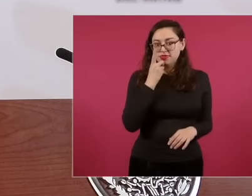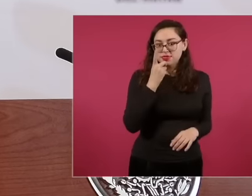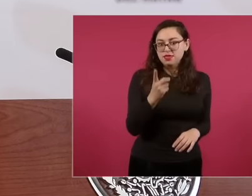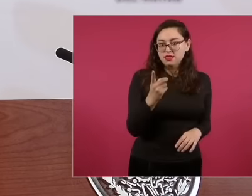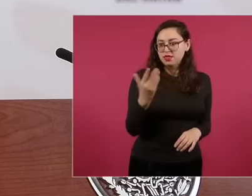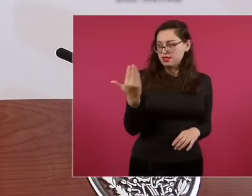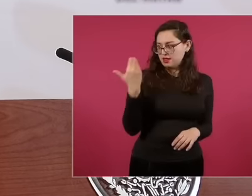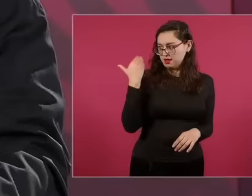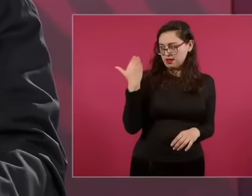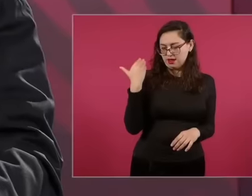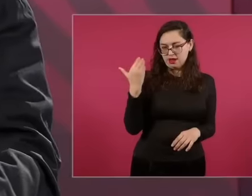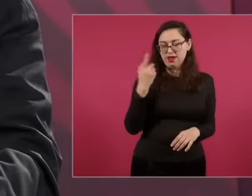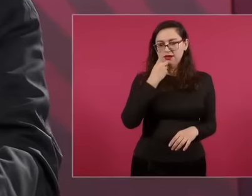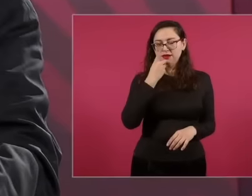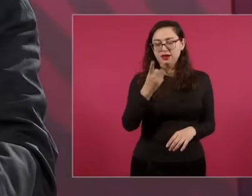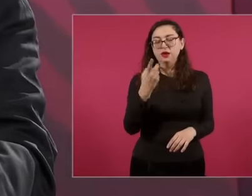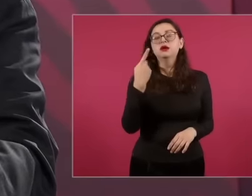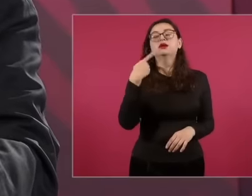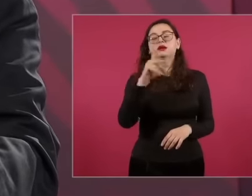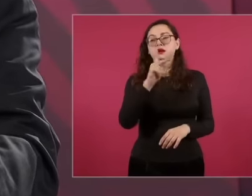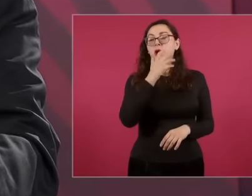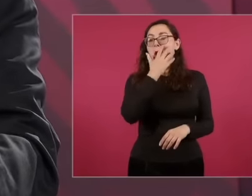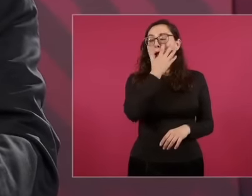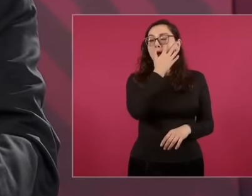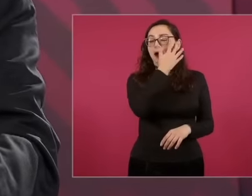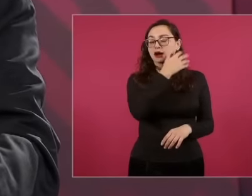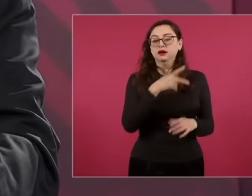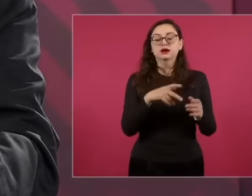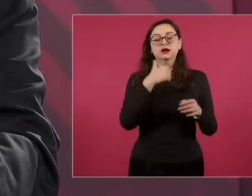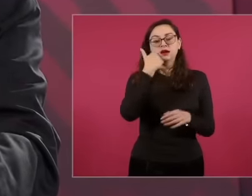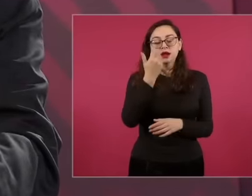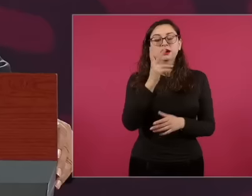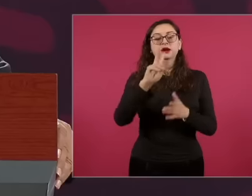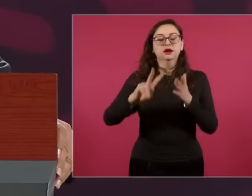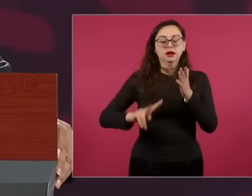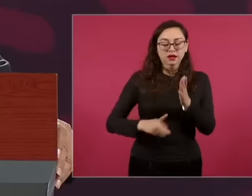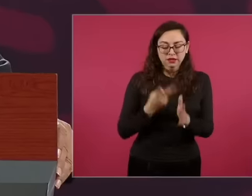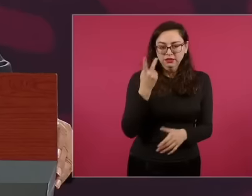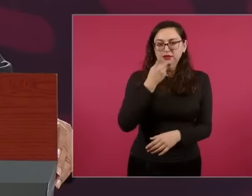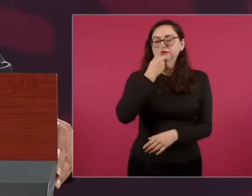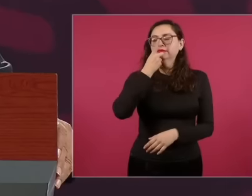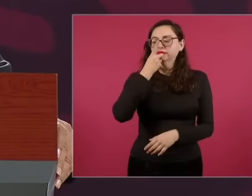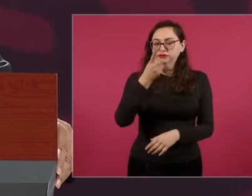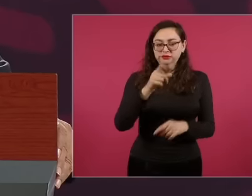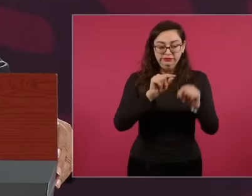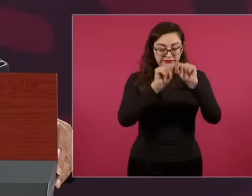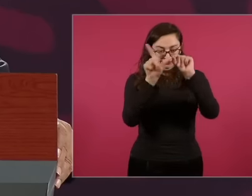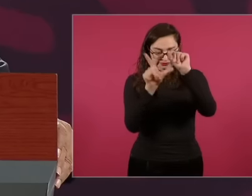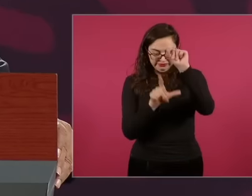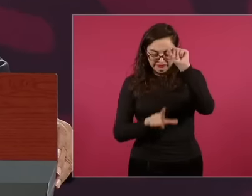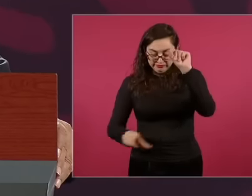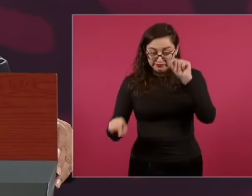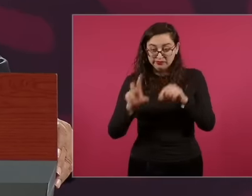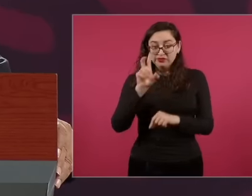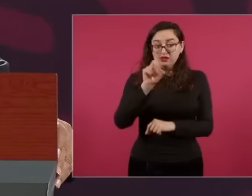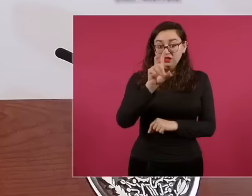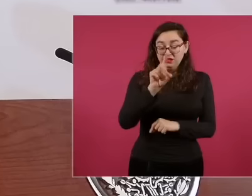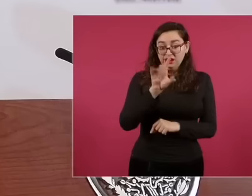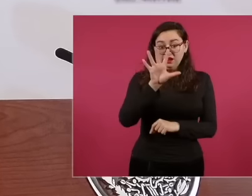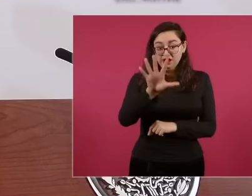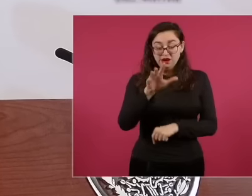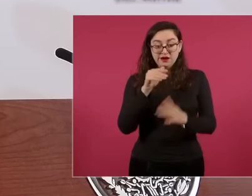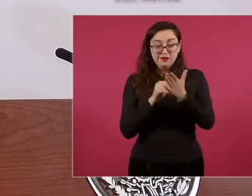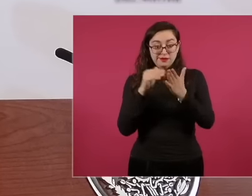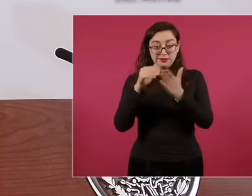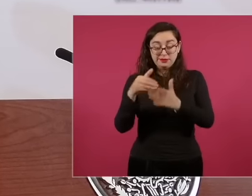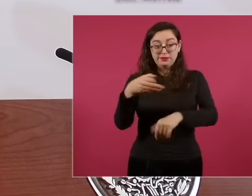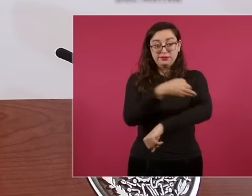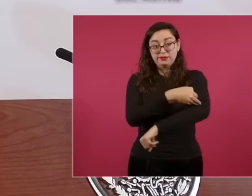to emphasize it. We have 35 million households. 35 million families, that